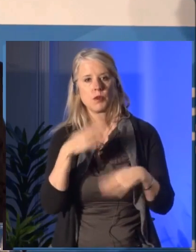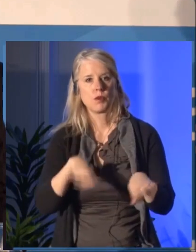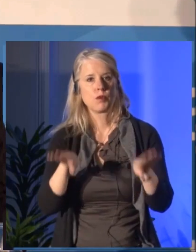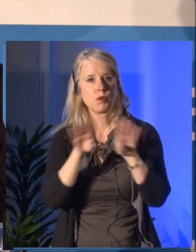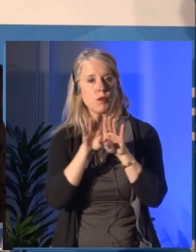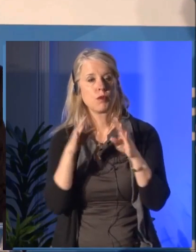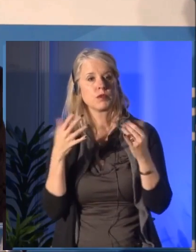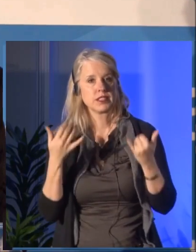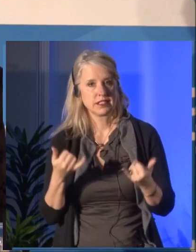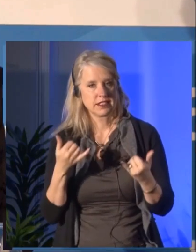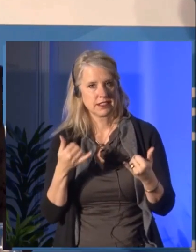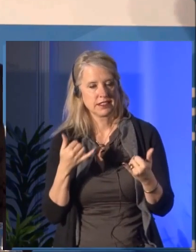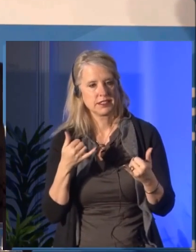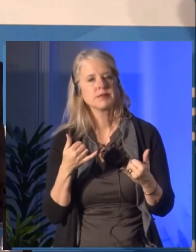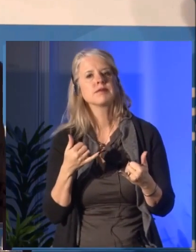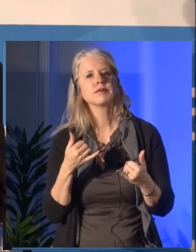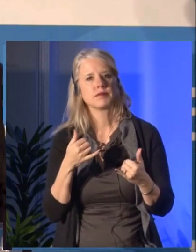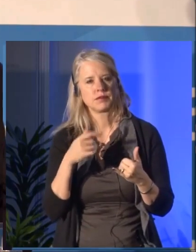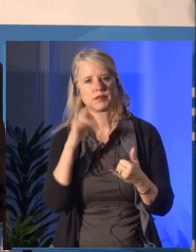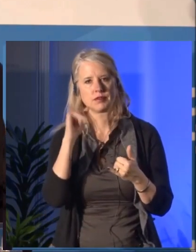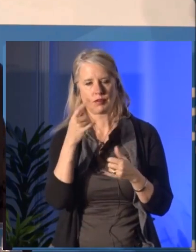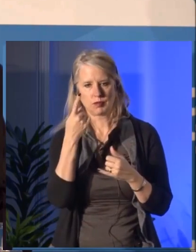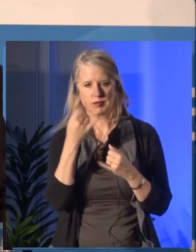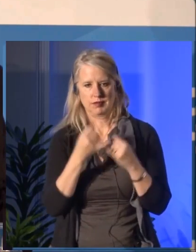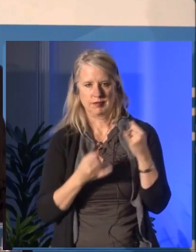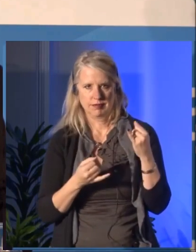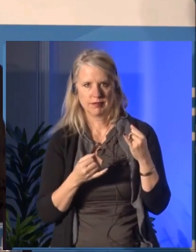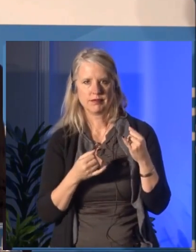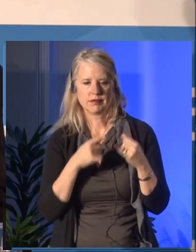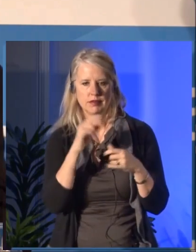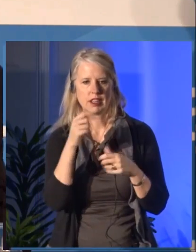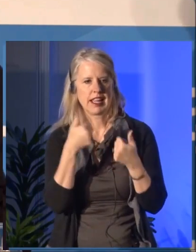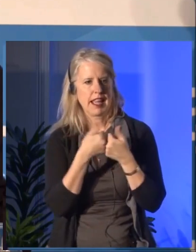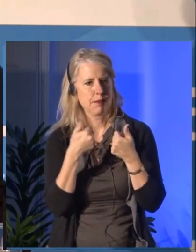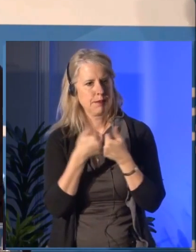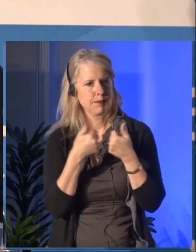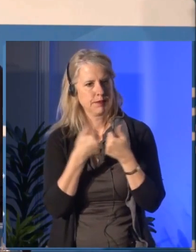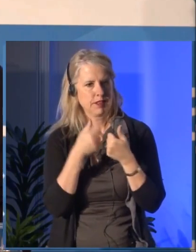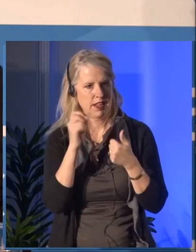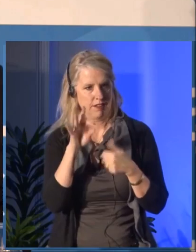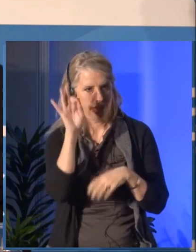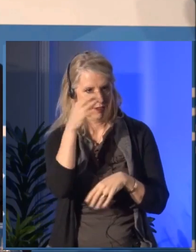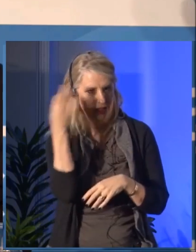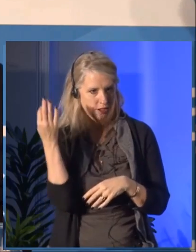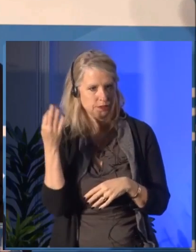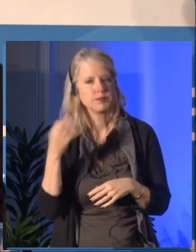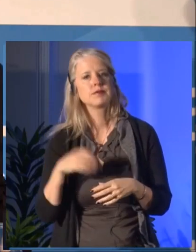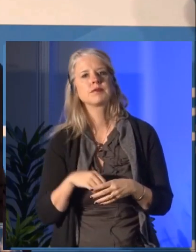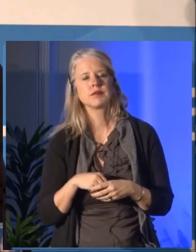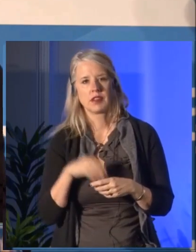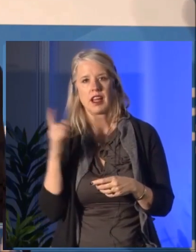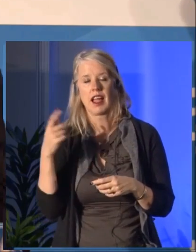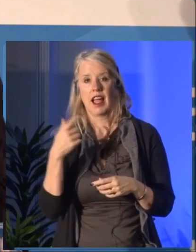Les Jeux will take place this year in Abidjan, Ivory Coast. And for the first time ever,